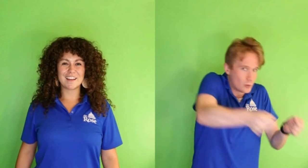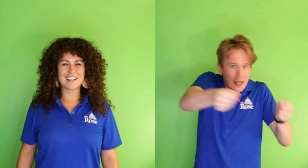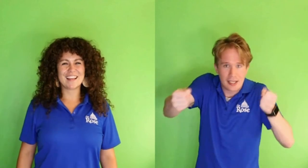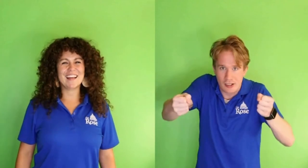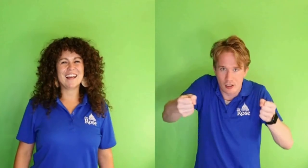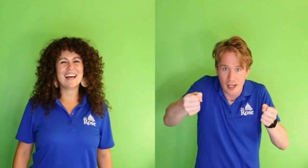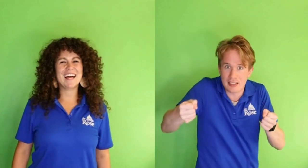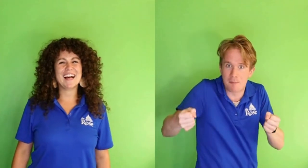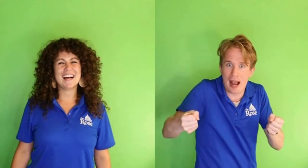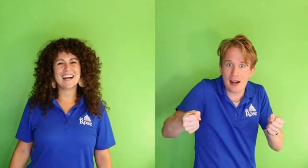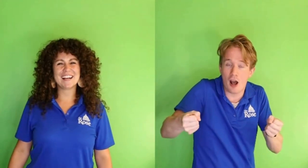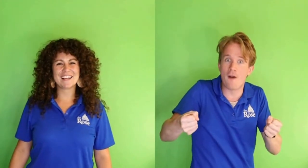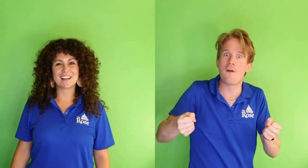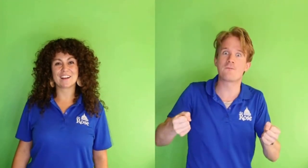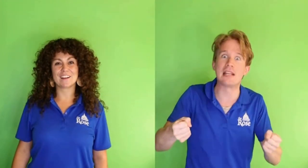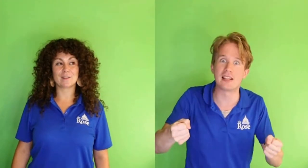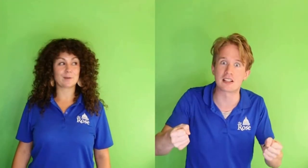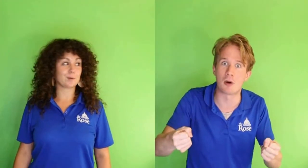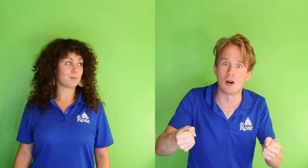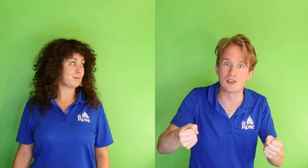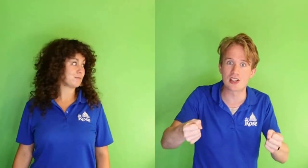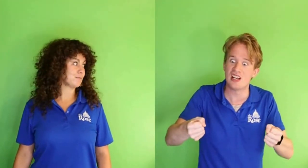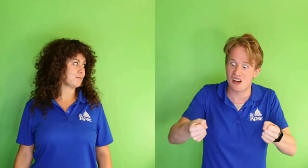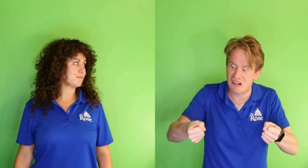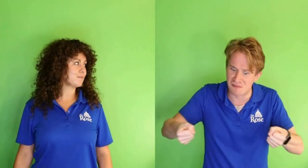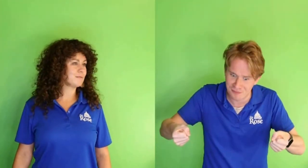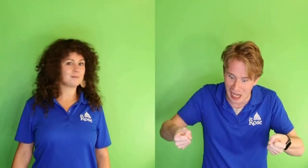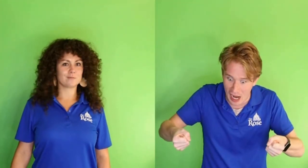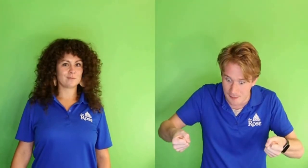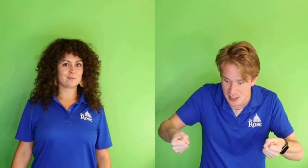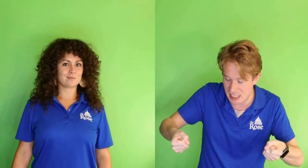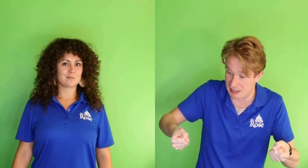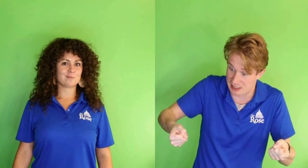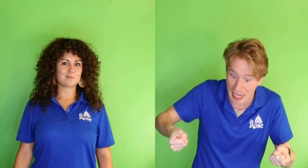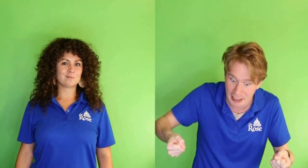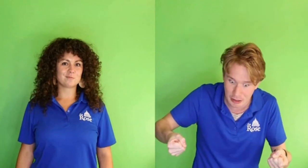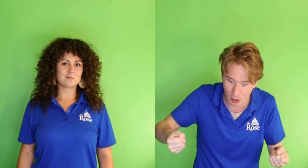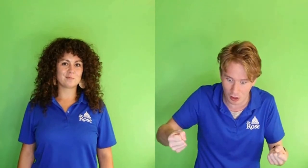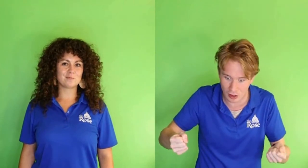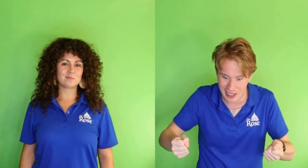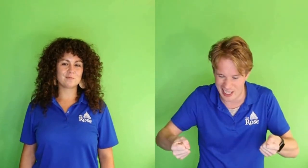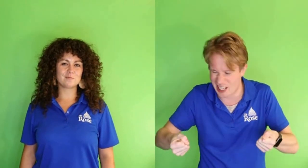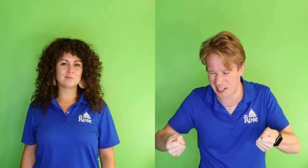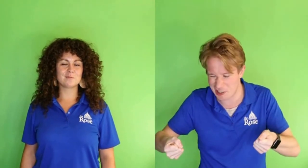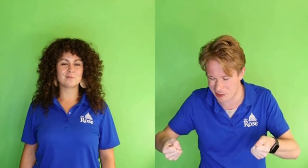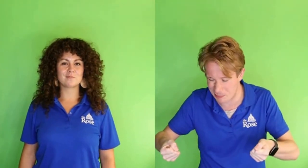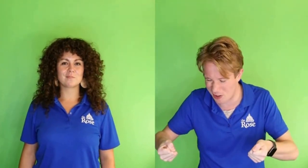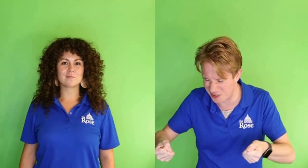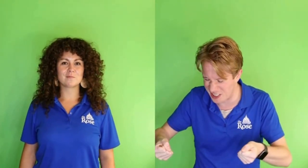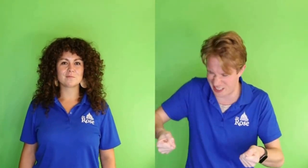Right here is a bag of feelings balls. Oh, I'm seeing a tired ball, an angry ball.